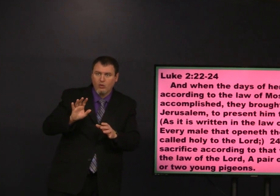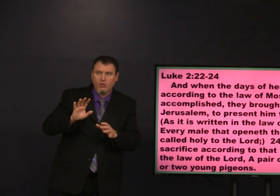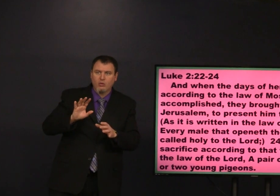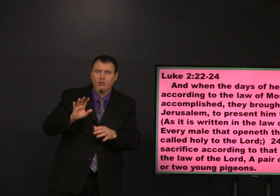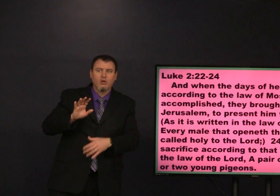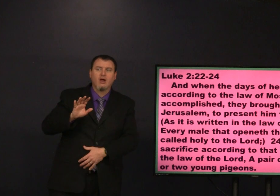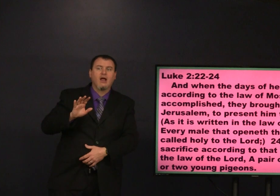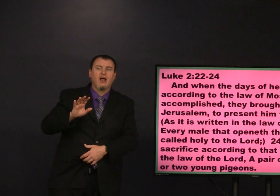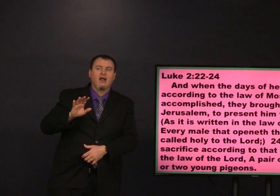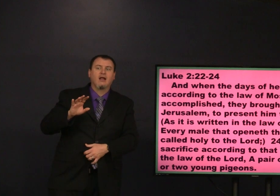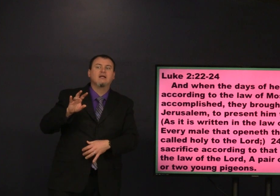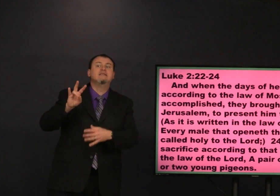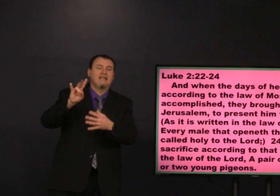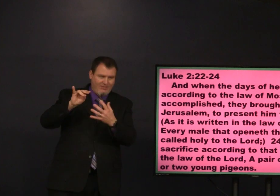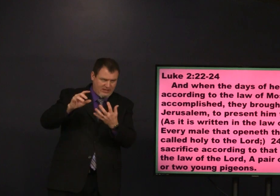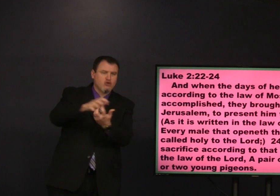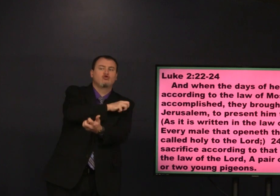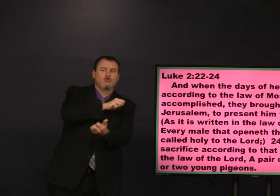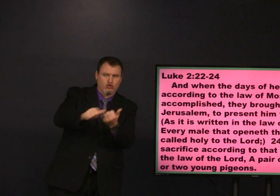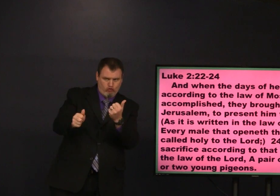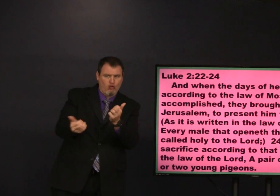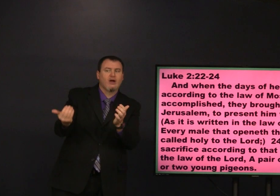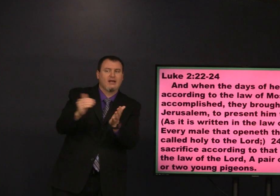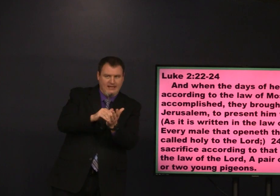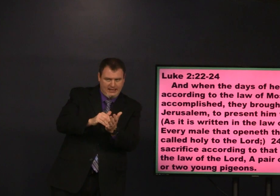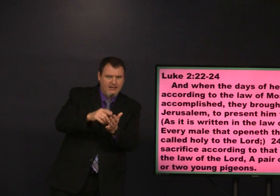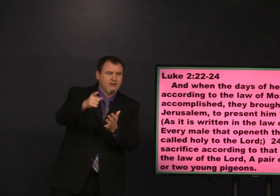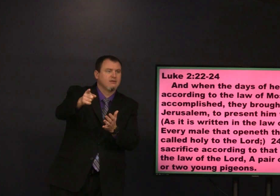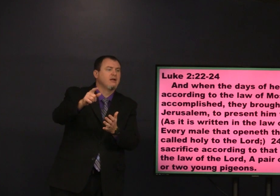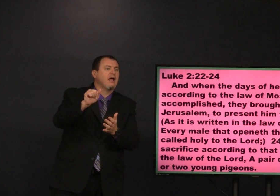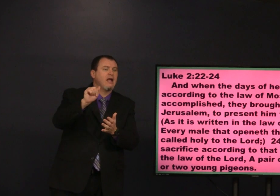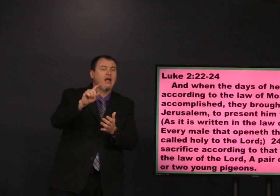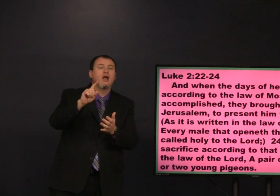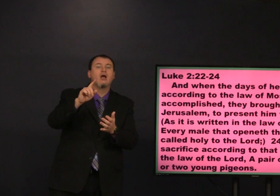80s 80 70 that it was destroyed again